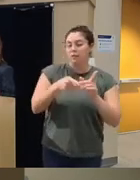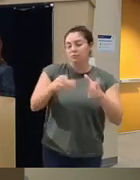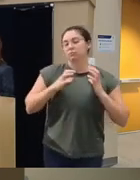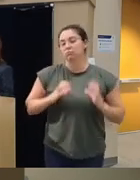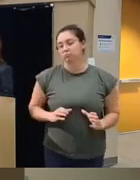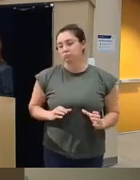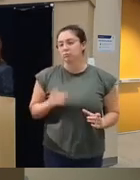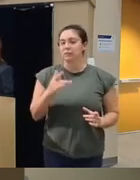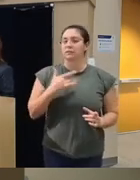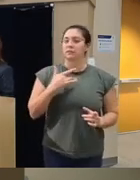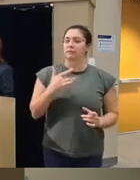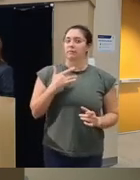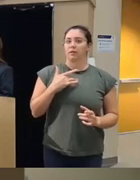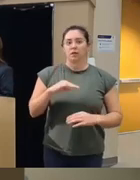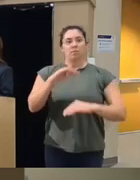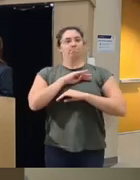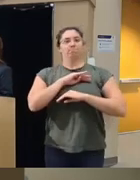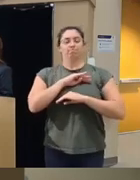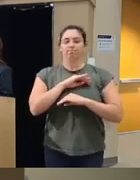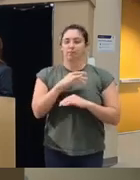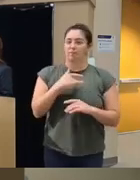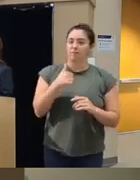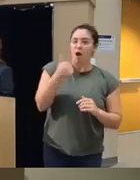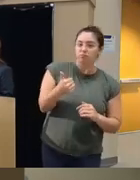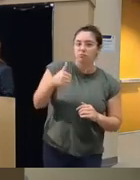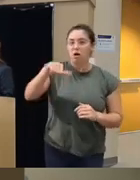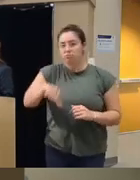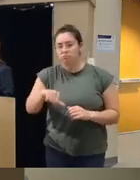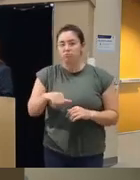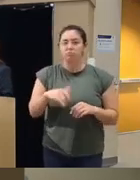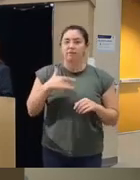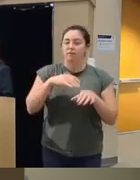if they're satisfied with the platform if they found that particular practice exercise helpful